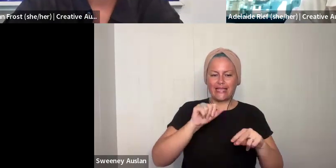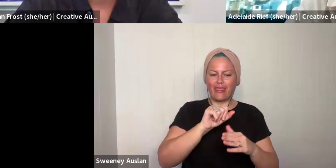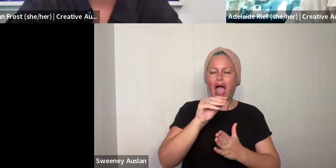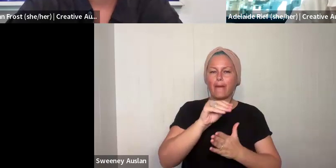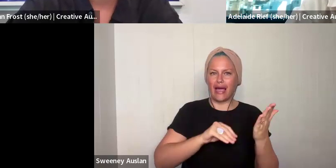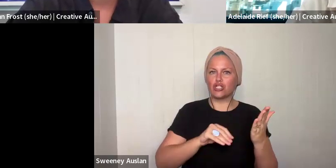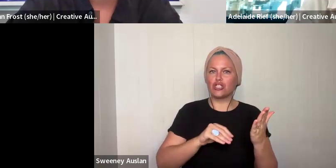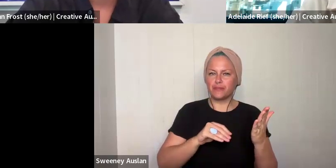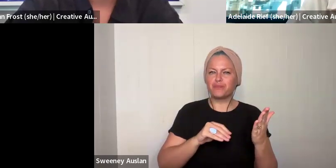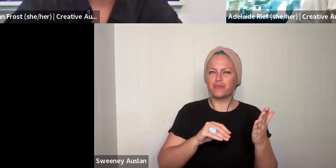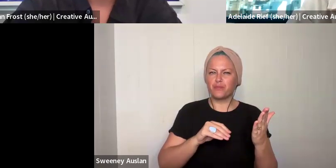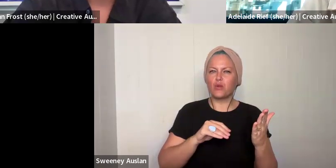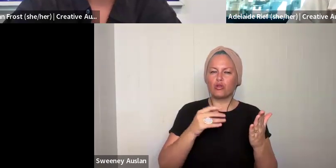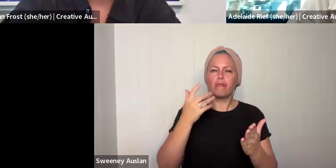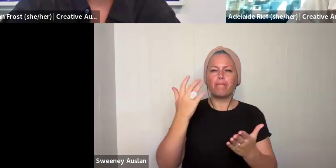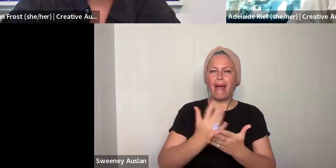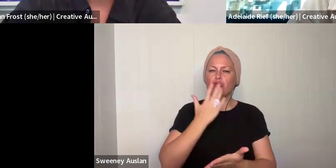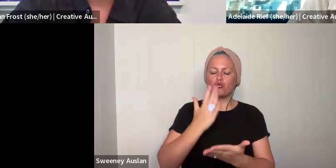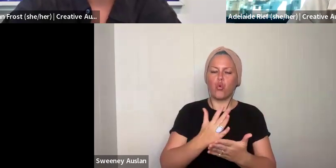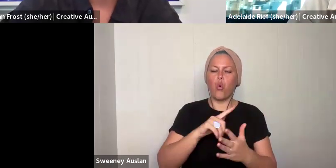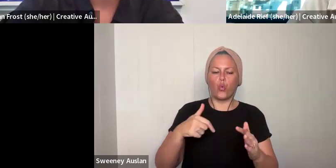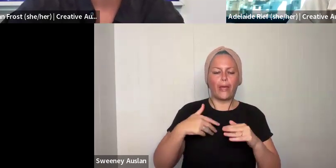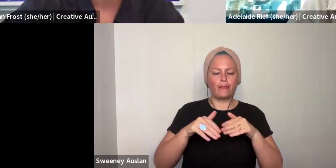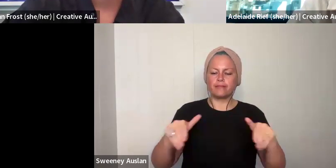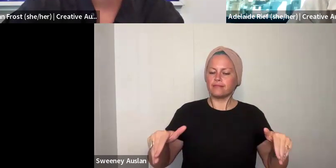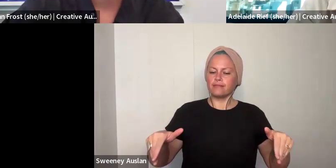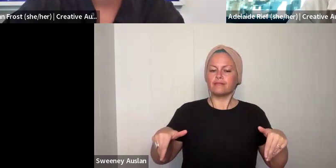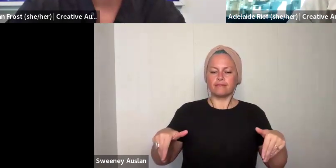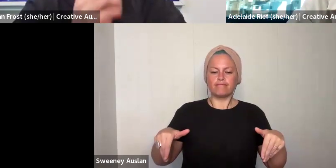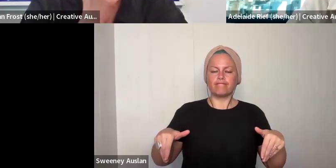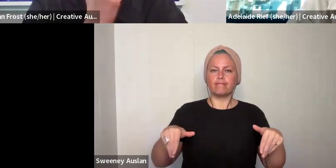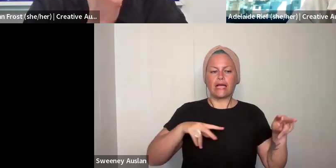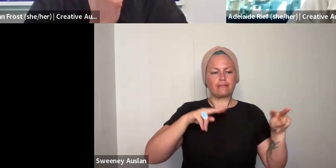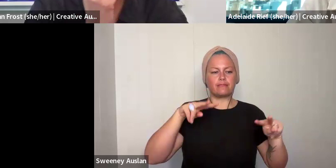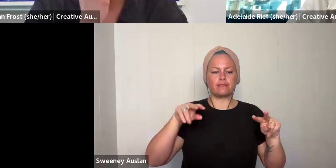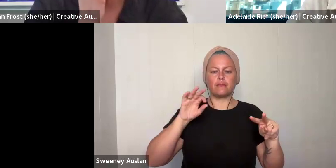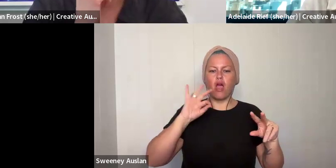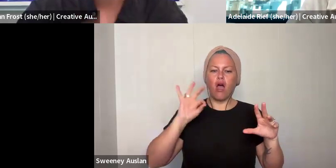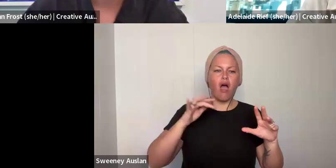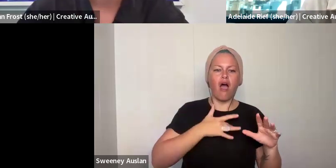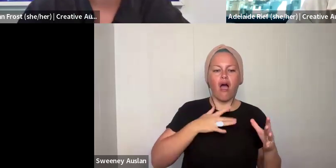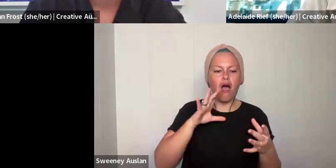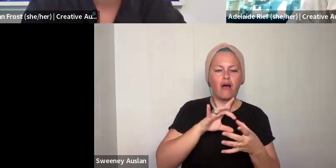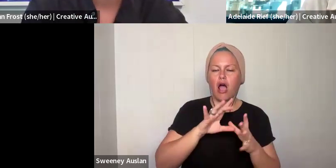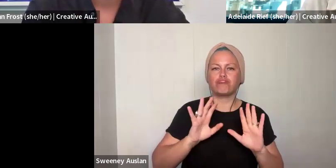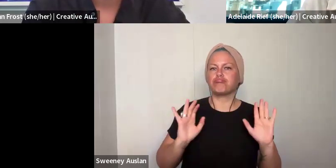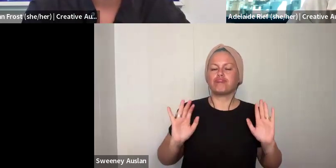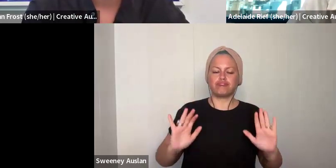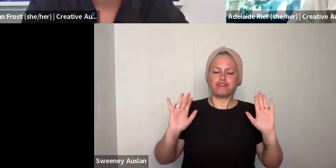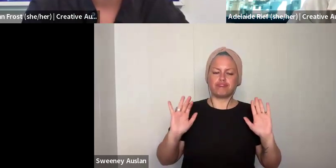That is so that we can make these decisions impartially.